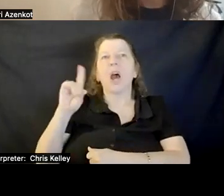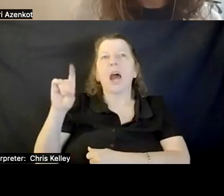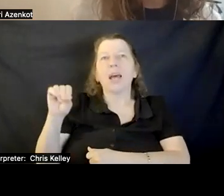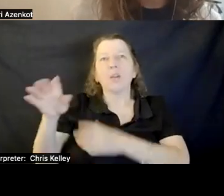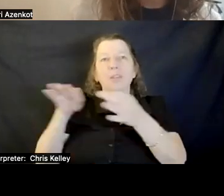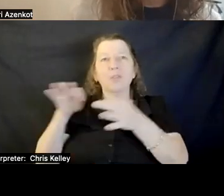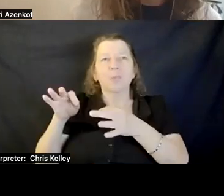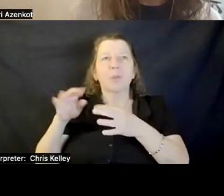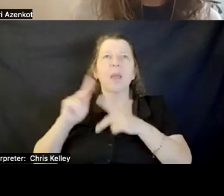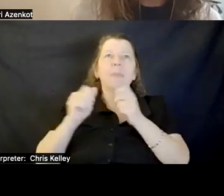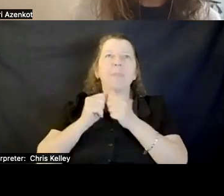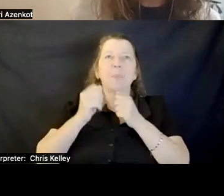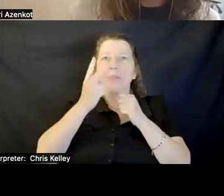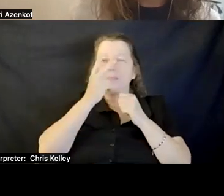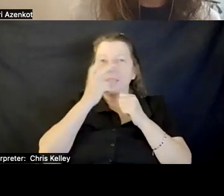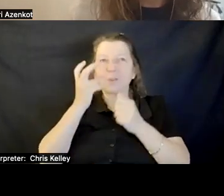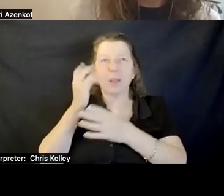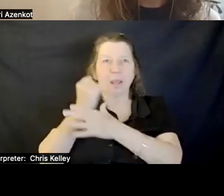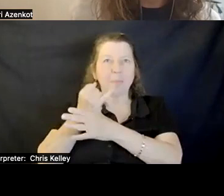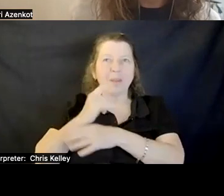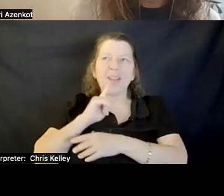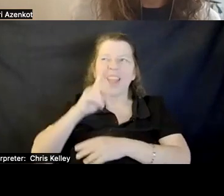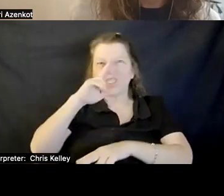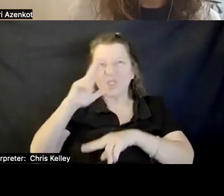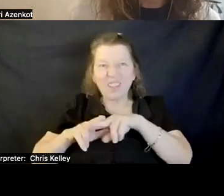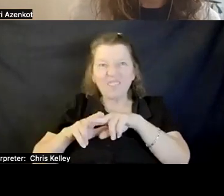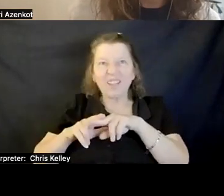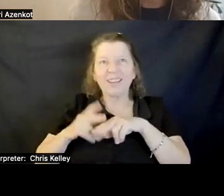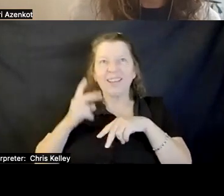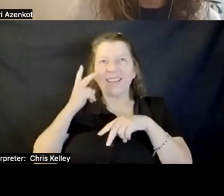impairments. It is actually really fun to be able to watch whatever your favorite show